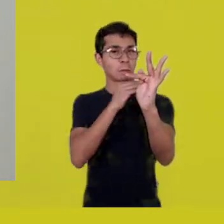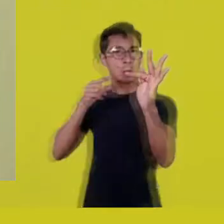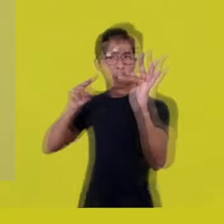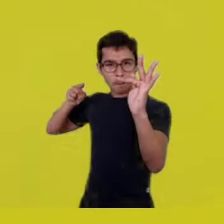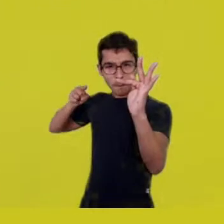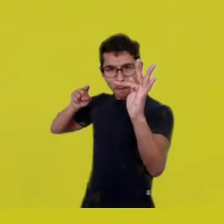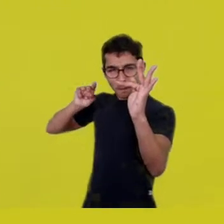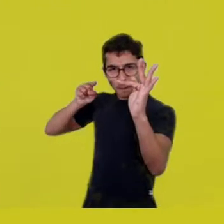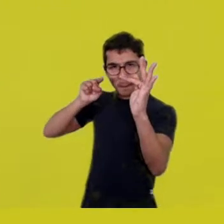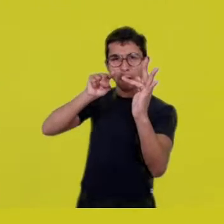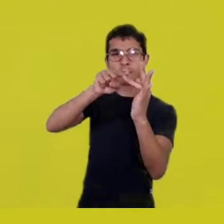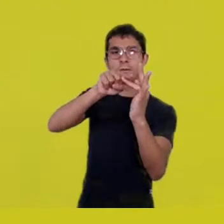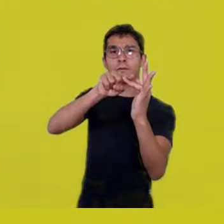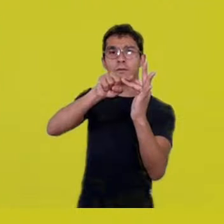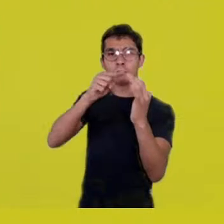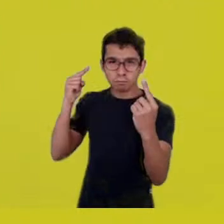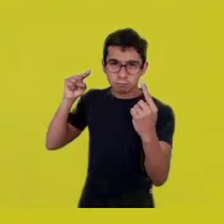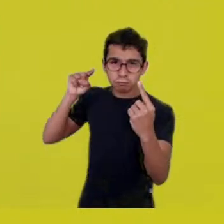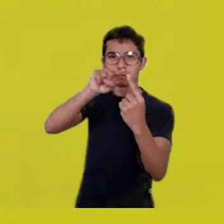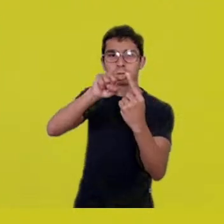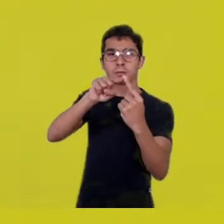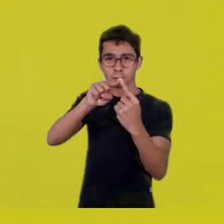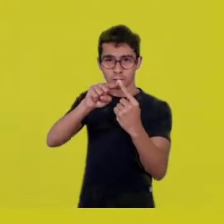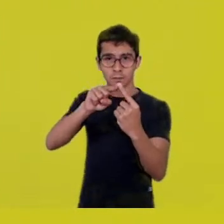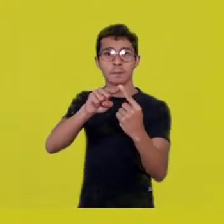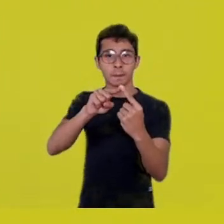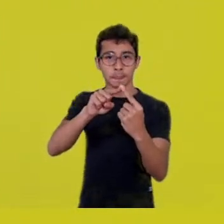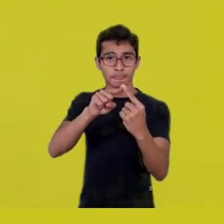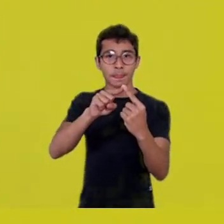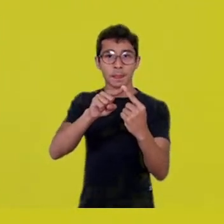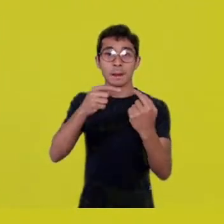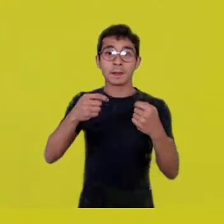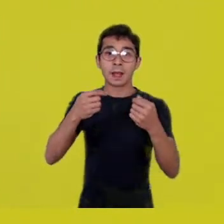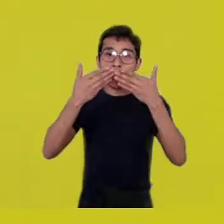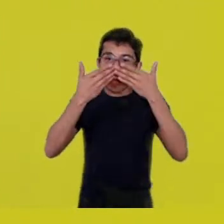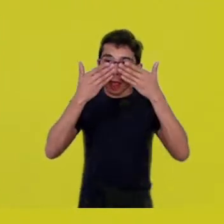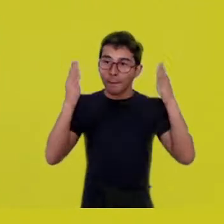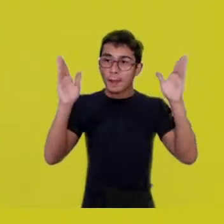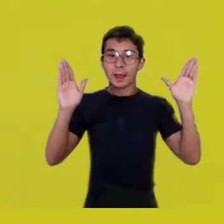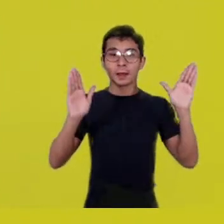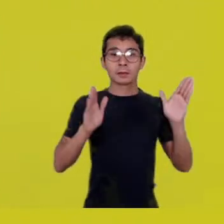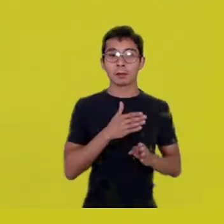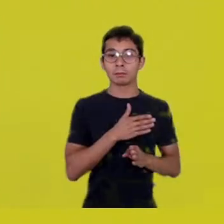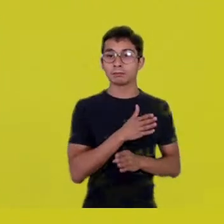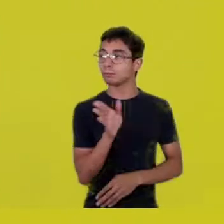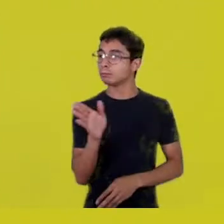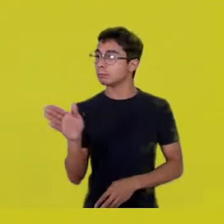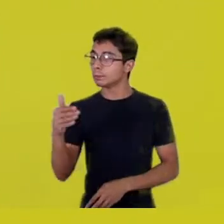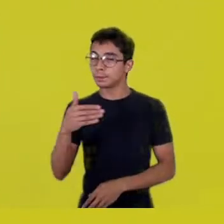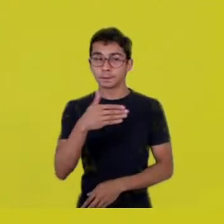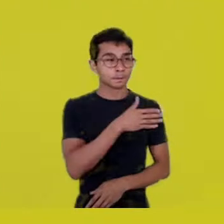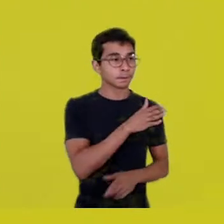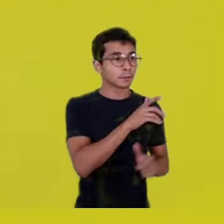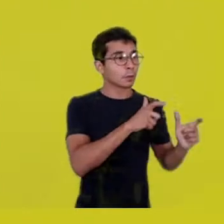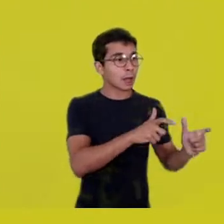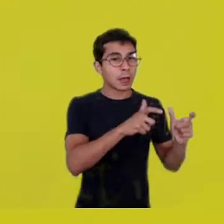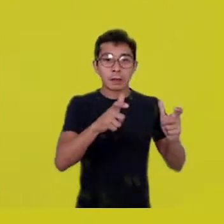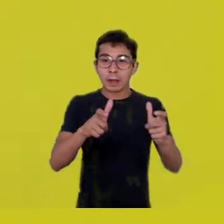Such parables are the places, let’s say, that form those whirlpools,